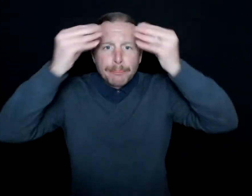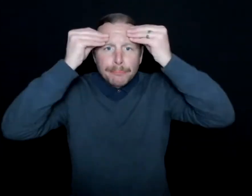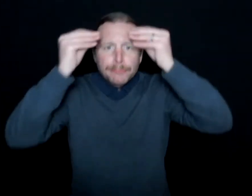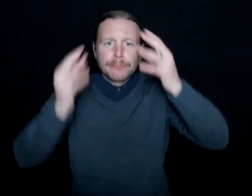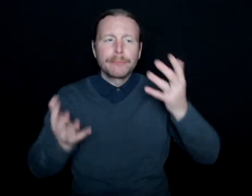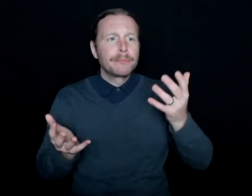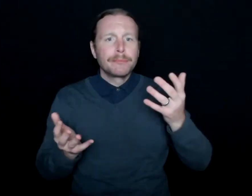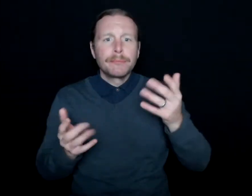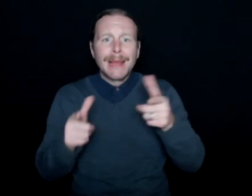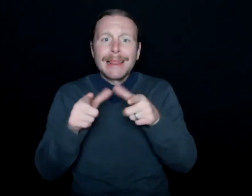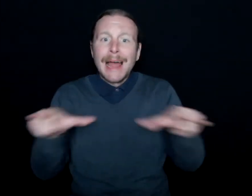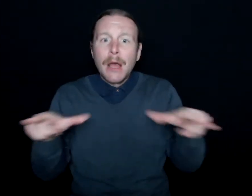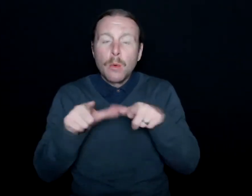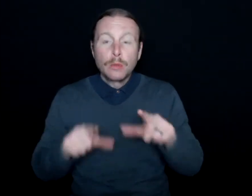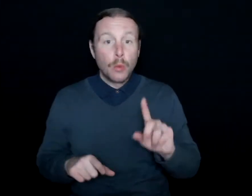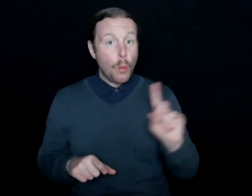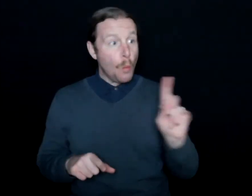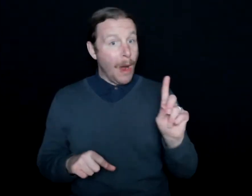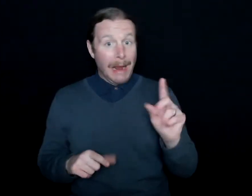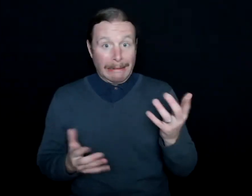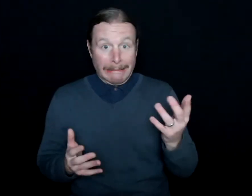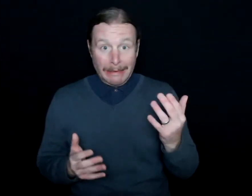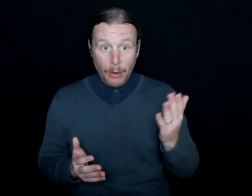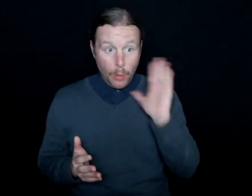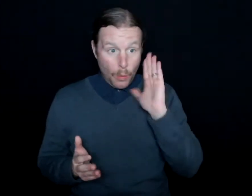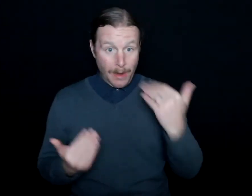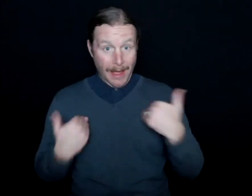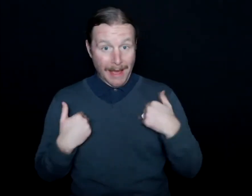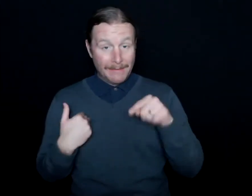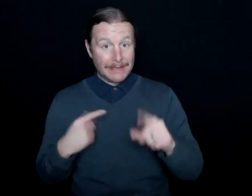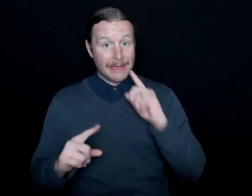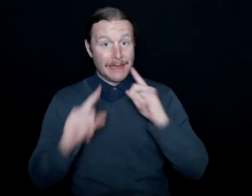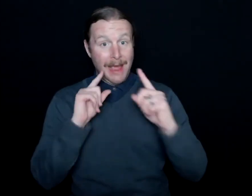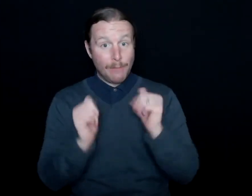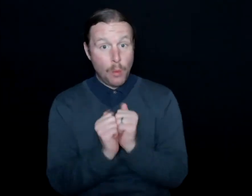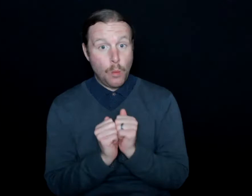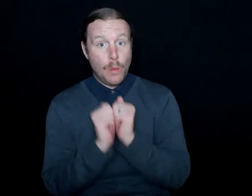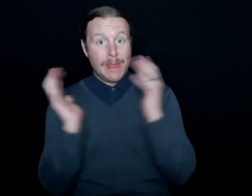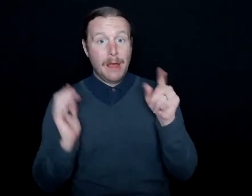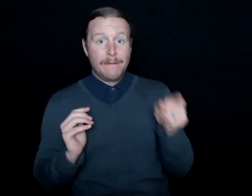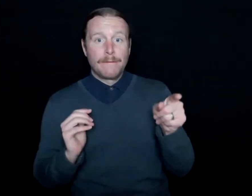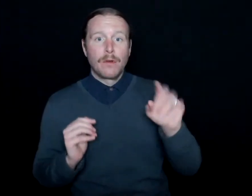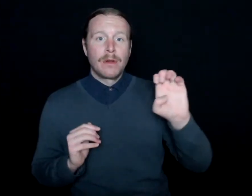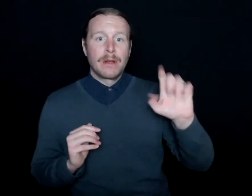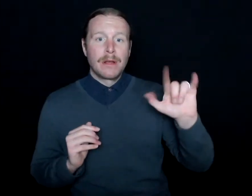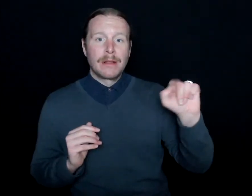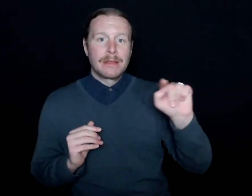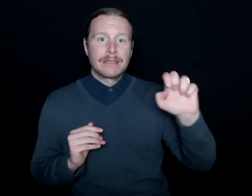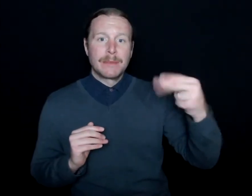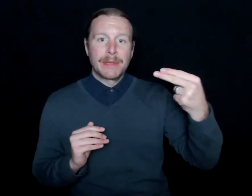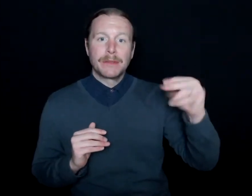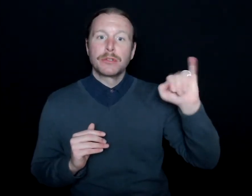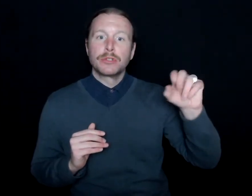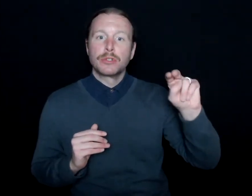I truly don't know where I'd be. I don't even know if I'd be having this conversation if it wasn't for Elizabeth Jones, who I call as Grandma Jones.